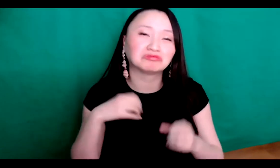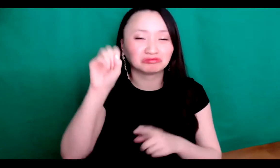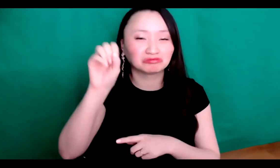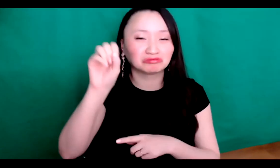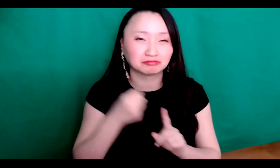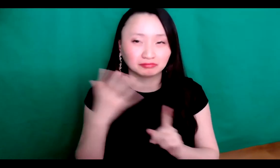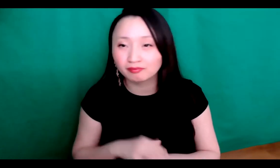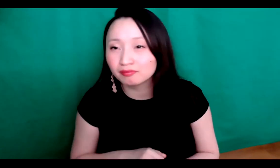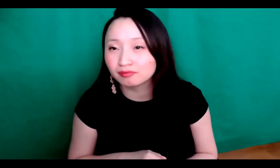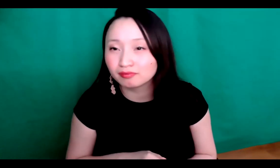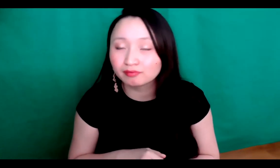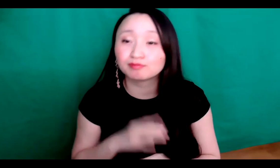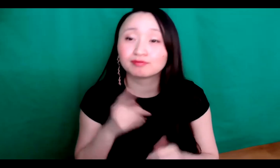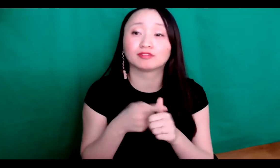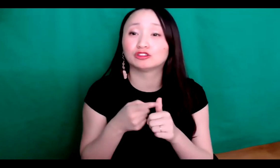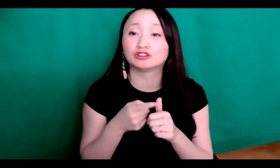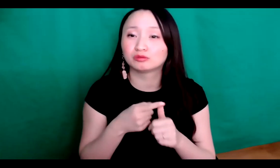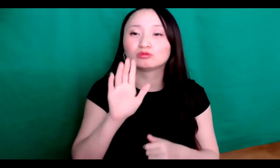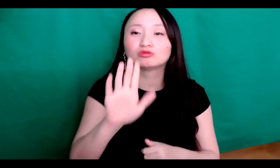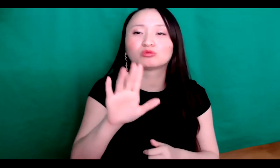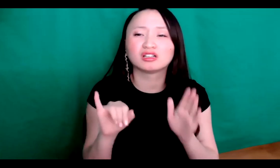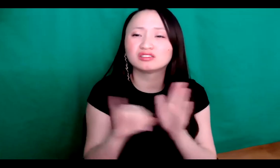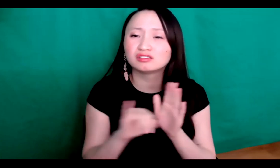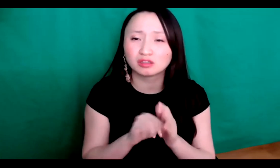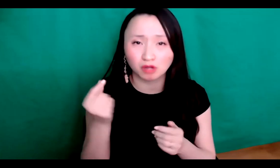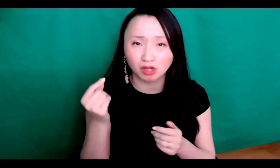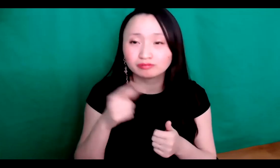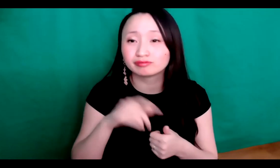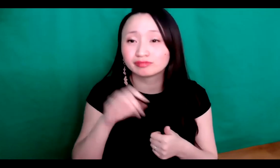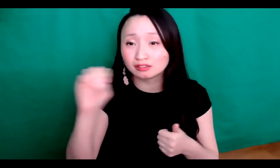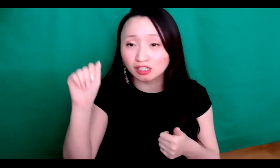so while you are answering all the questions on the poll, I'll go ahead and find and expand